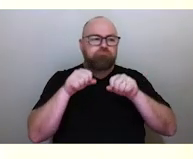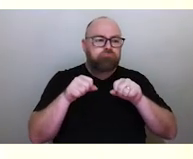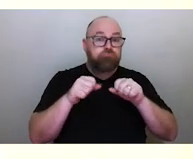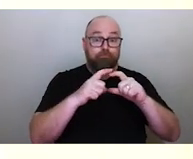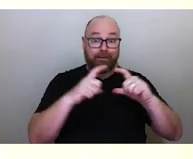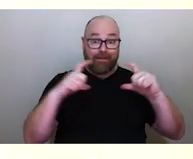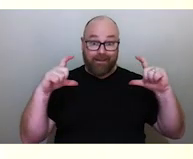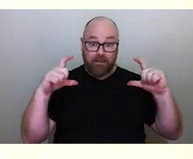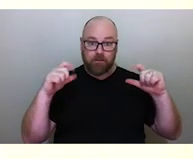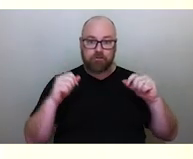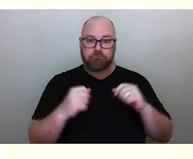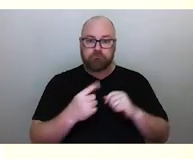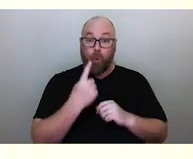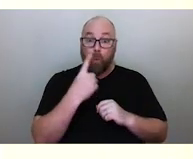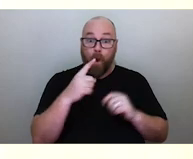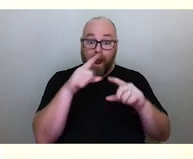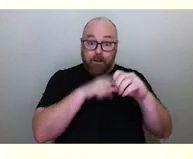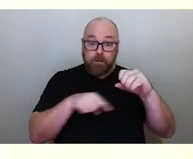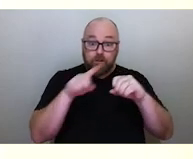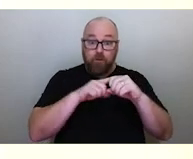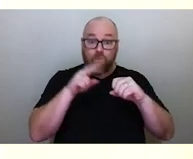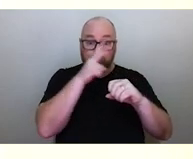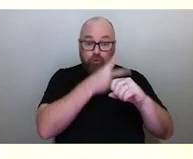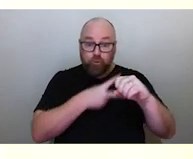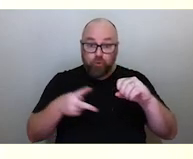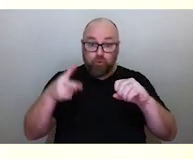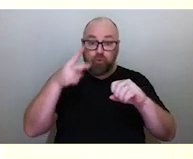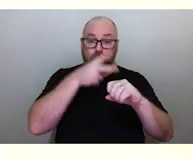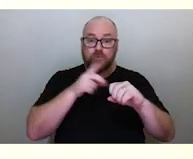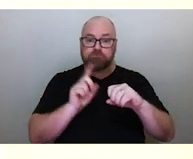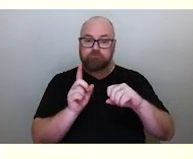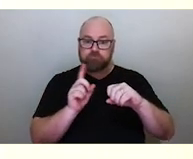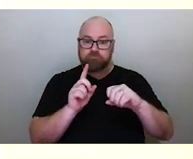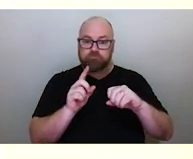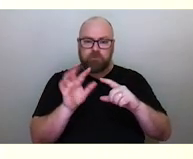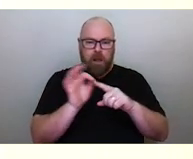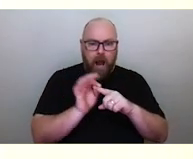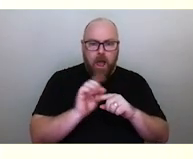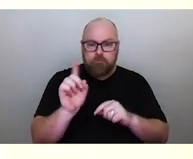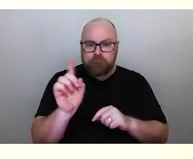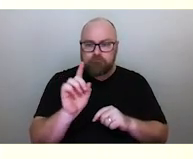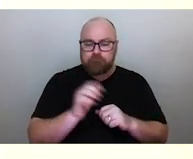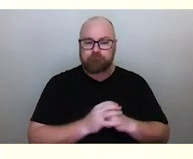Is there one ring or sometimes you can even see two rings? What colour does it appear?